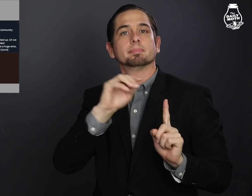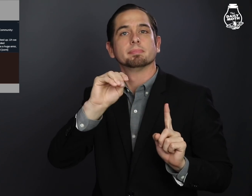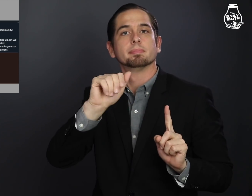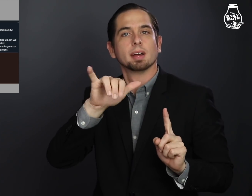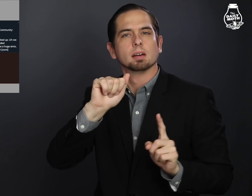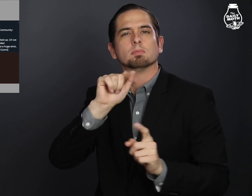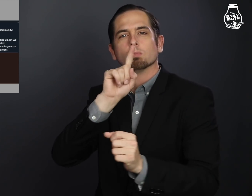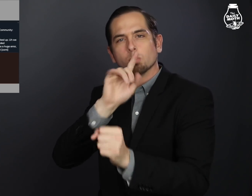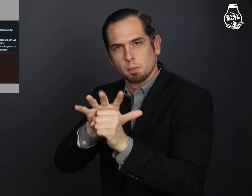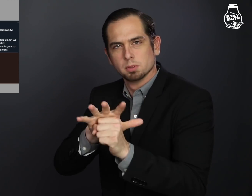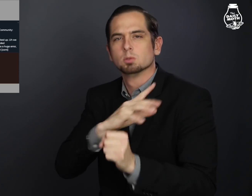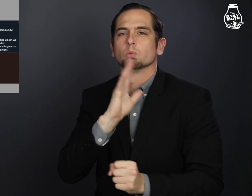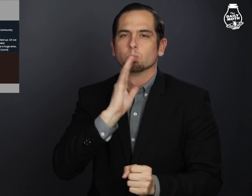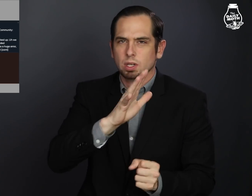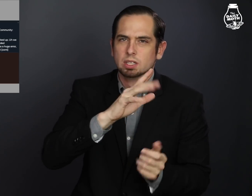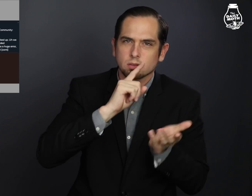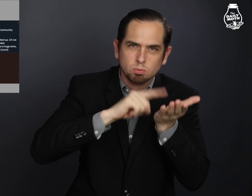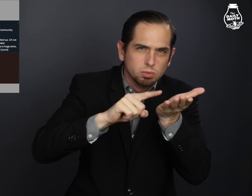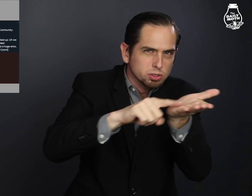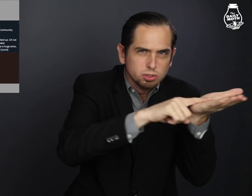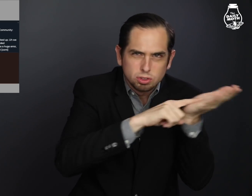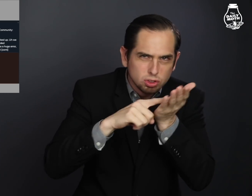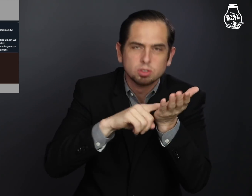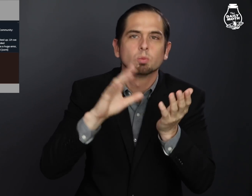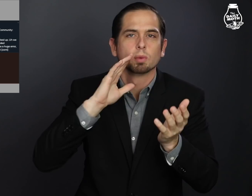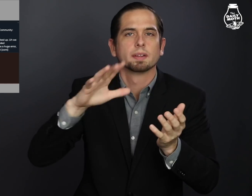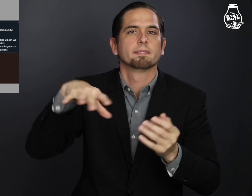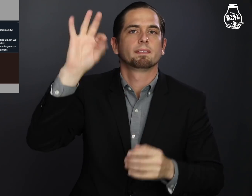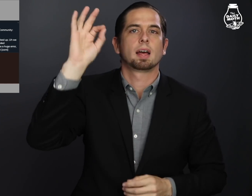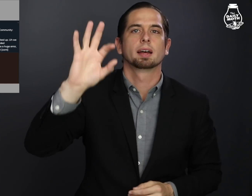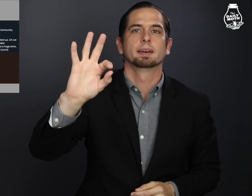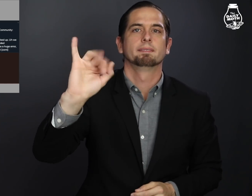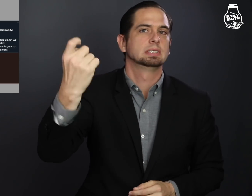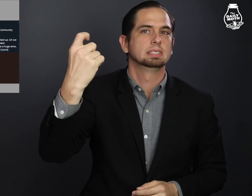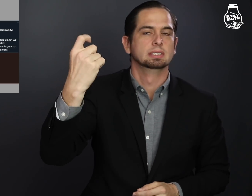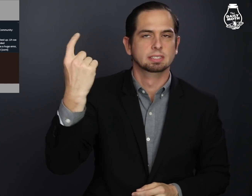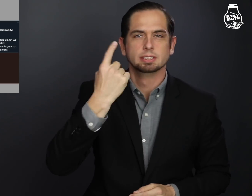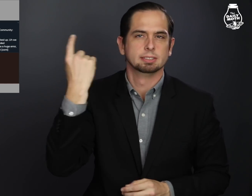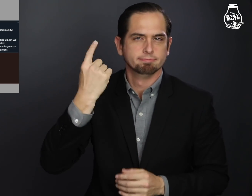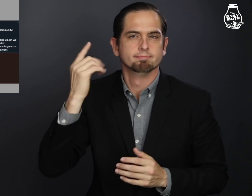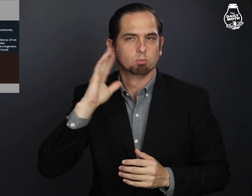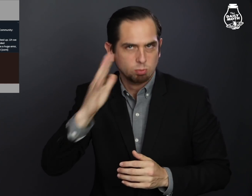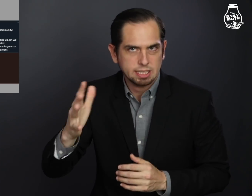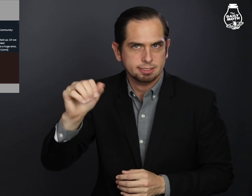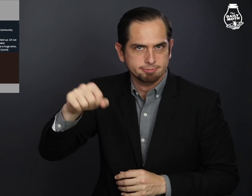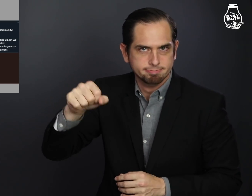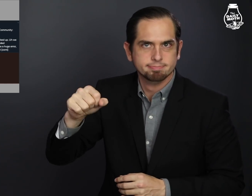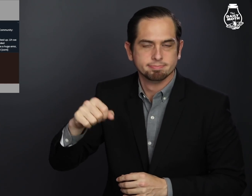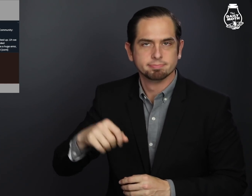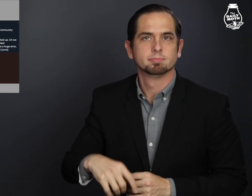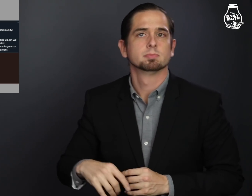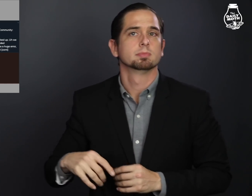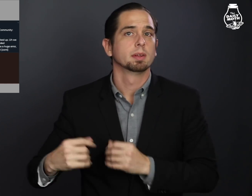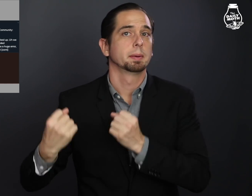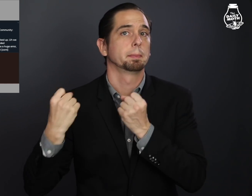She promised she would do research to come up with a fix.